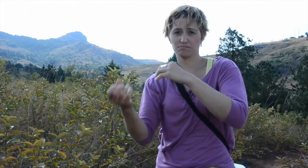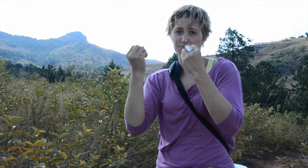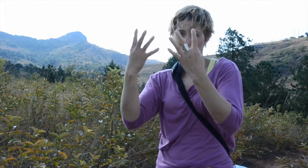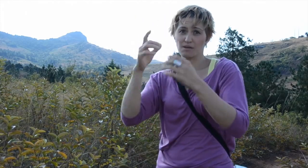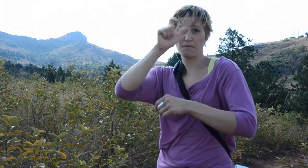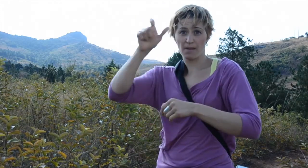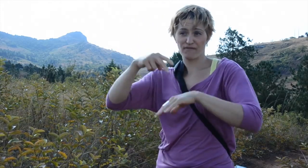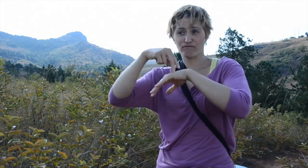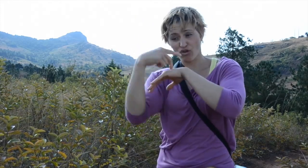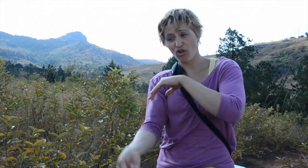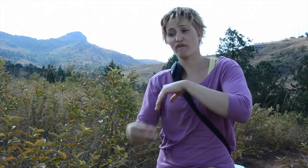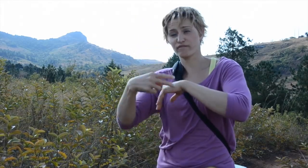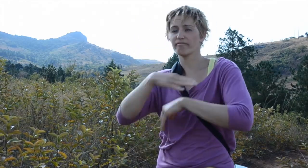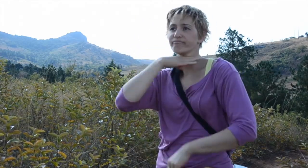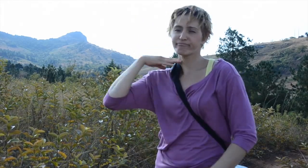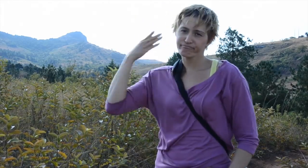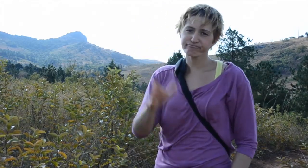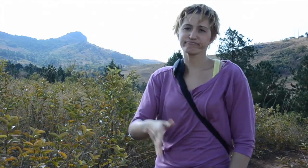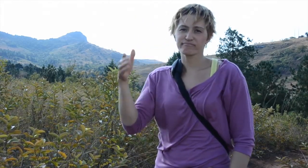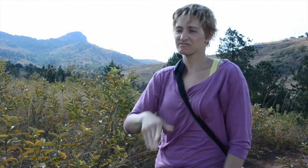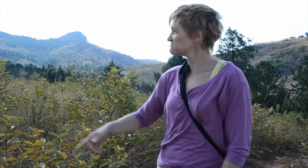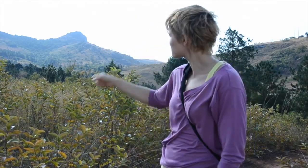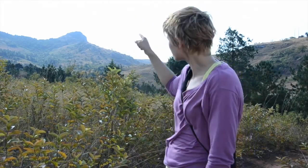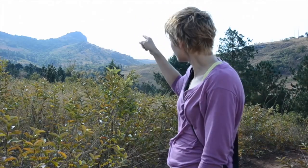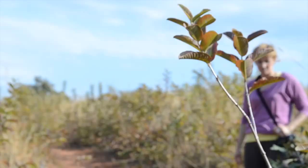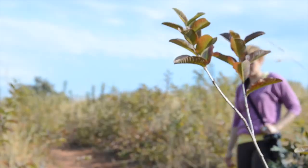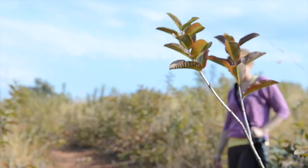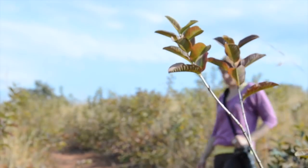off to their deaths. Many died at the Executioner rock.